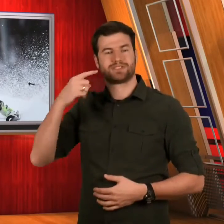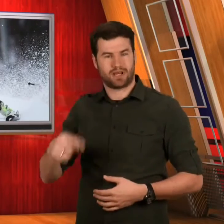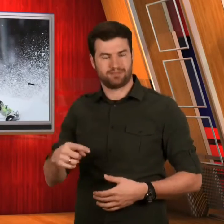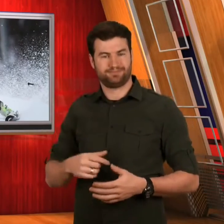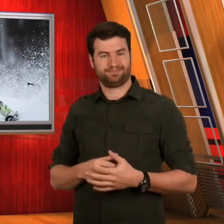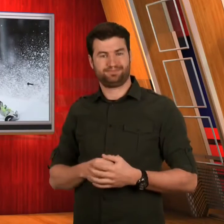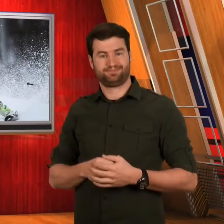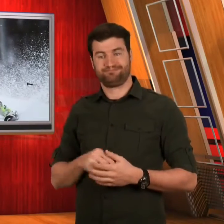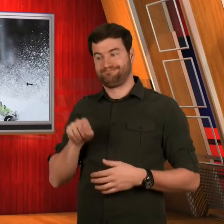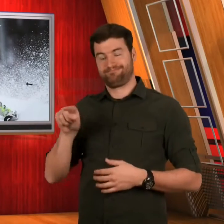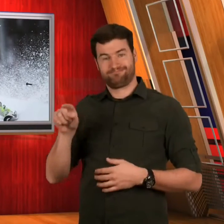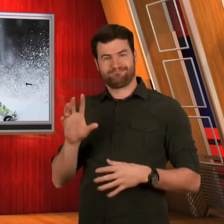she represents Russia.